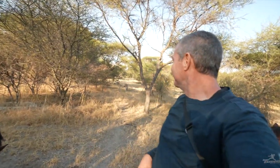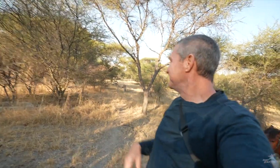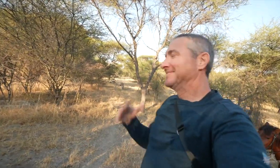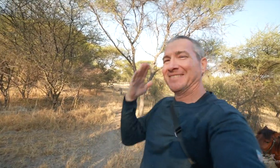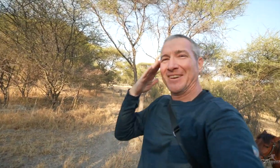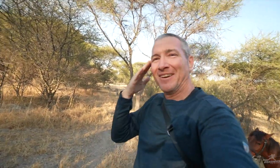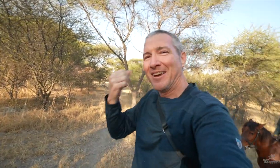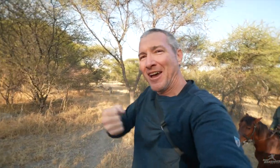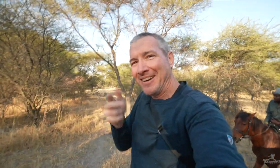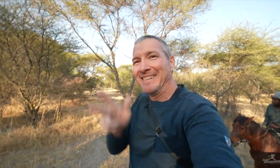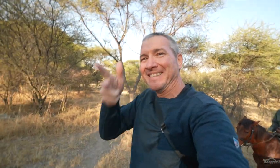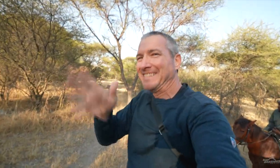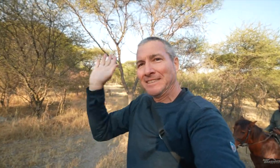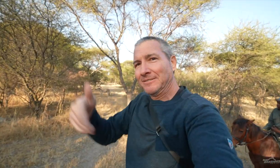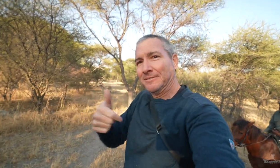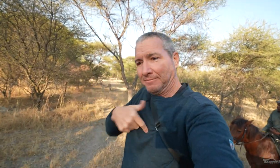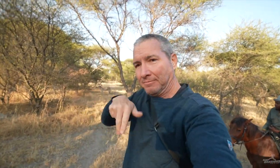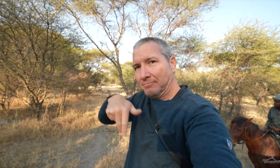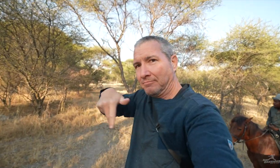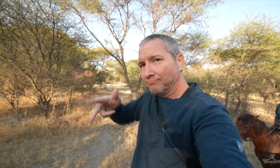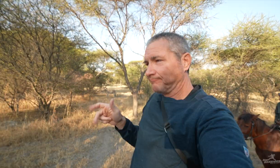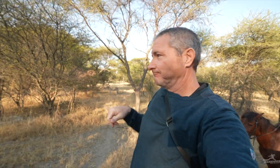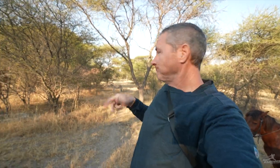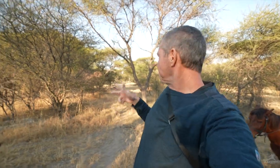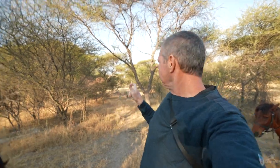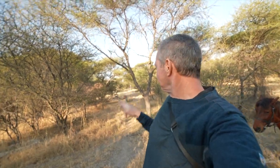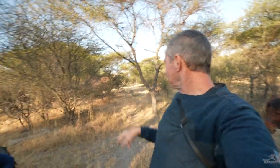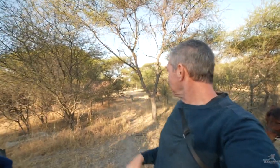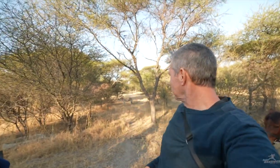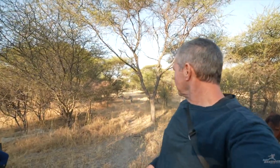You know, we don’t need cars. We can ride them nearby.